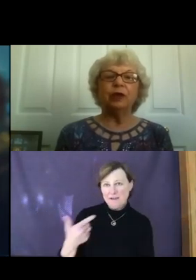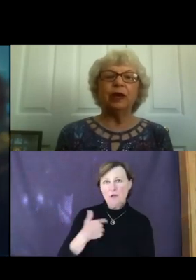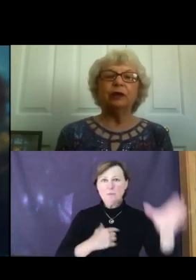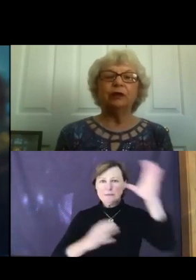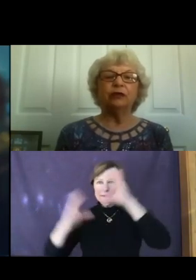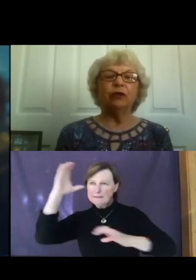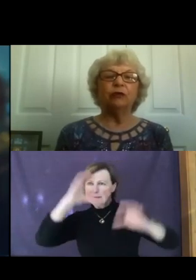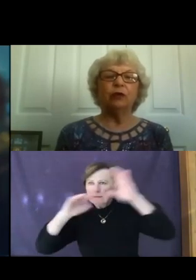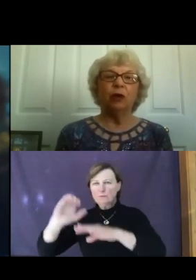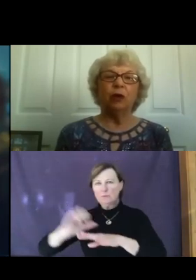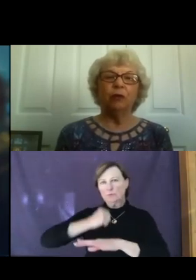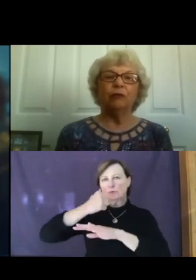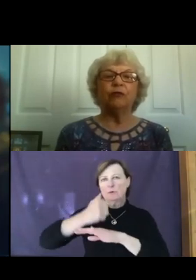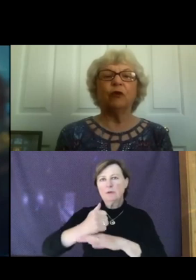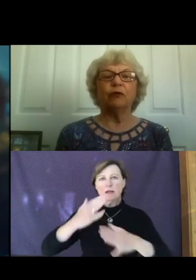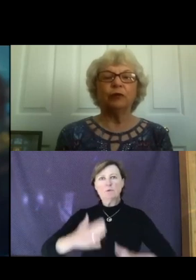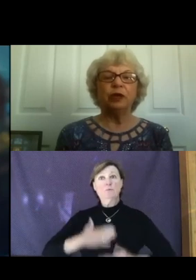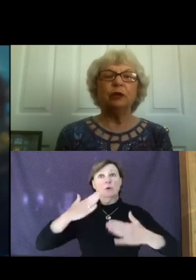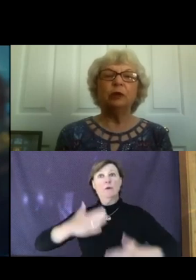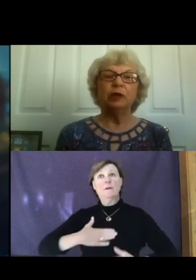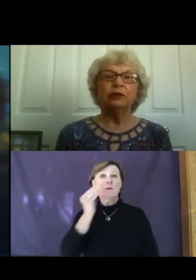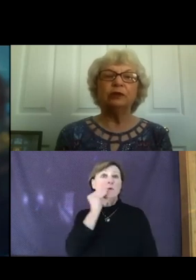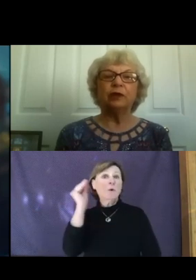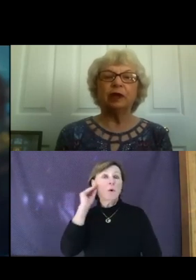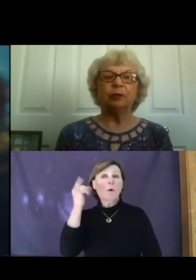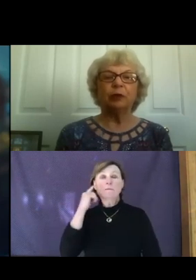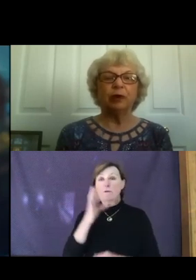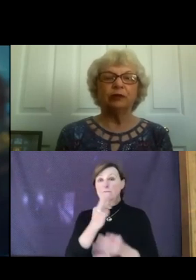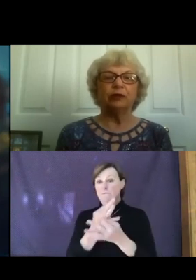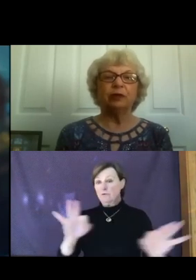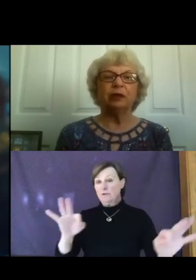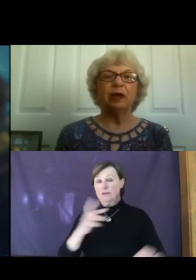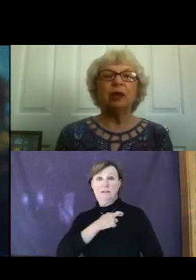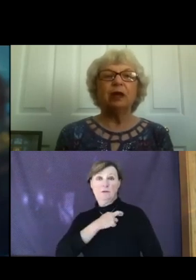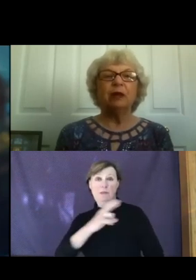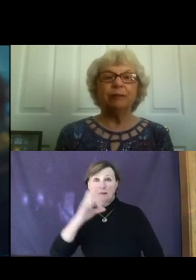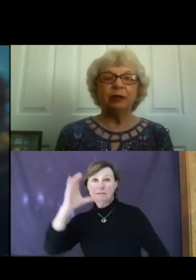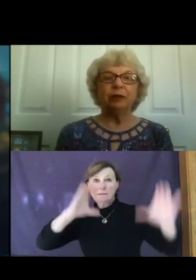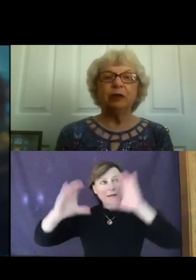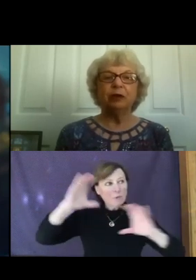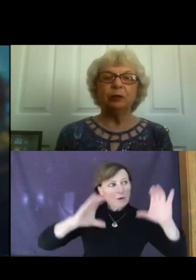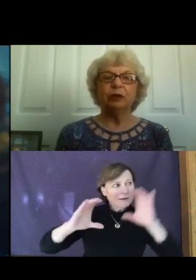seek to create a joyful home for free religious exploration, build a community